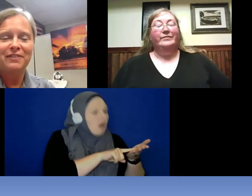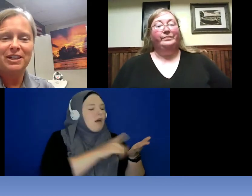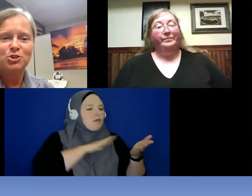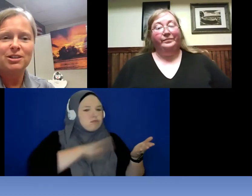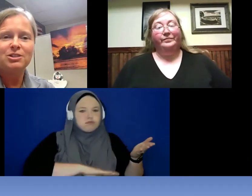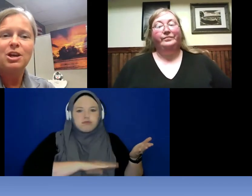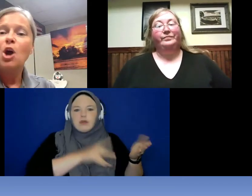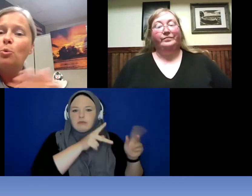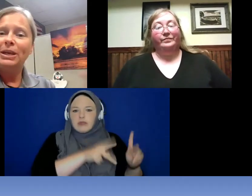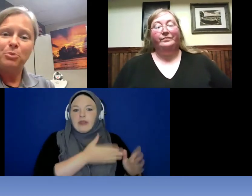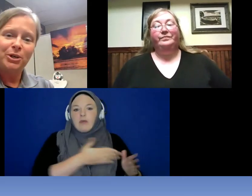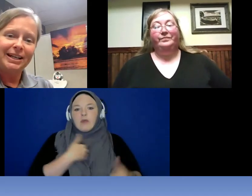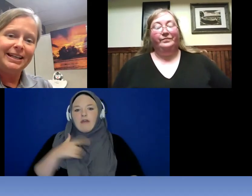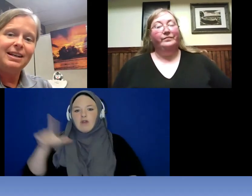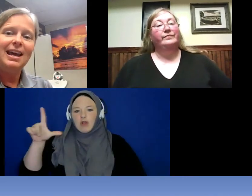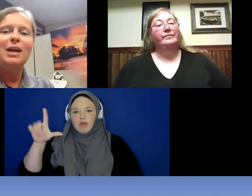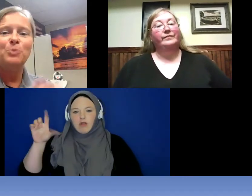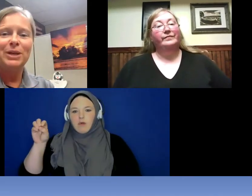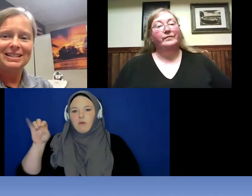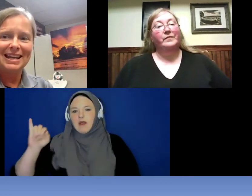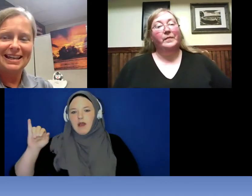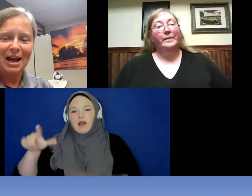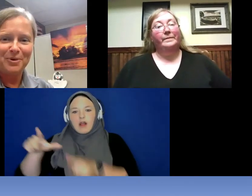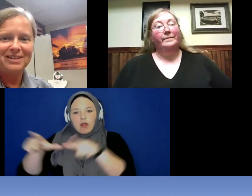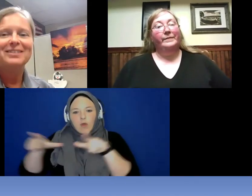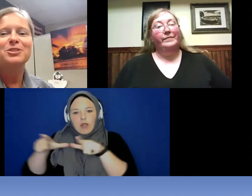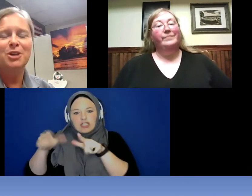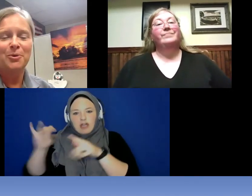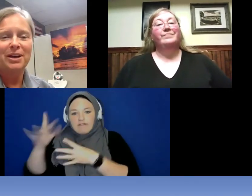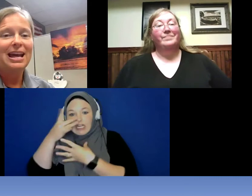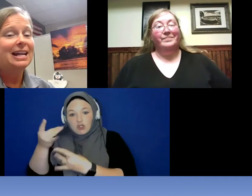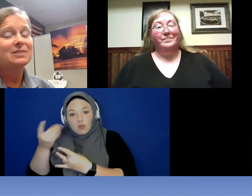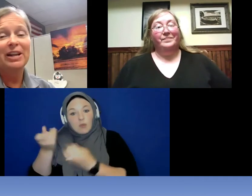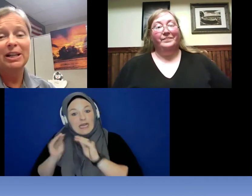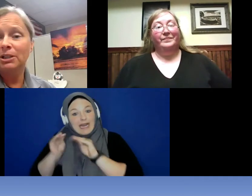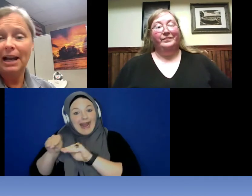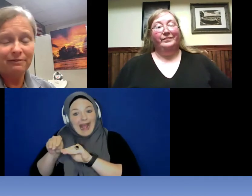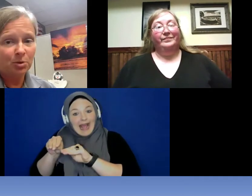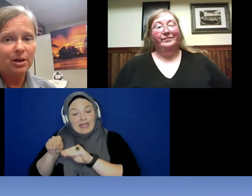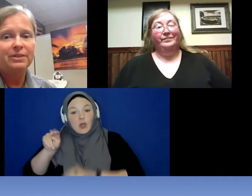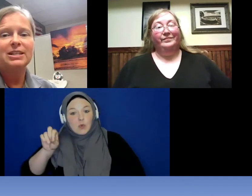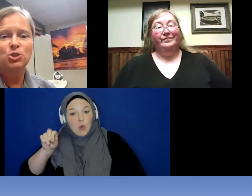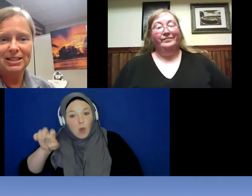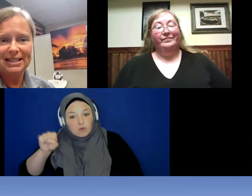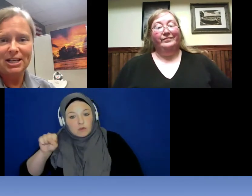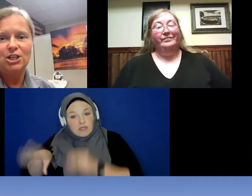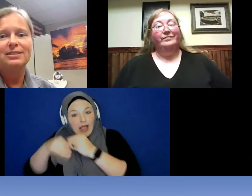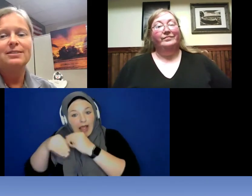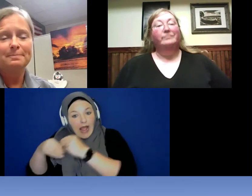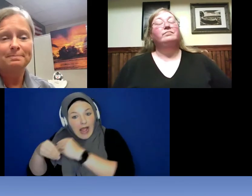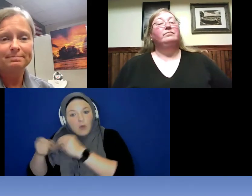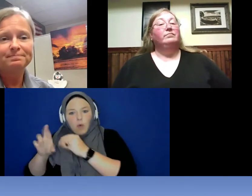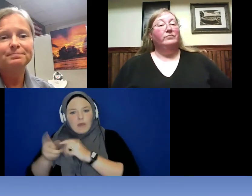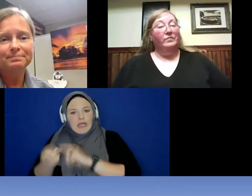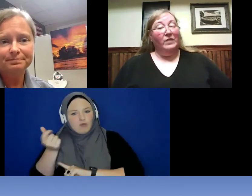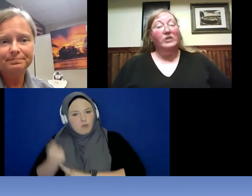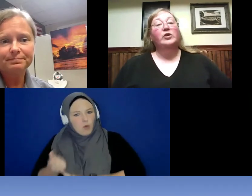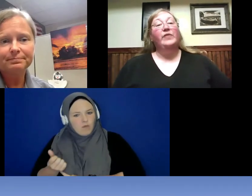location of interest, we can put it in and we can take it out. So, it's available at everyone of the district stations. >> DEBBIE JONES: So